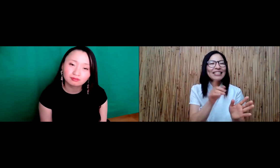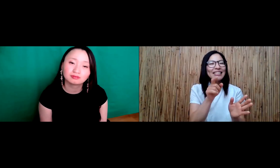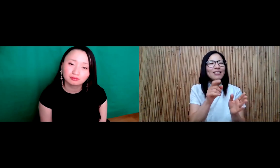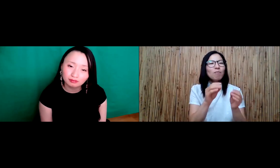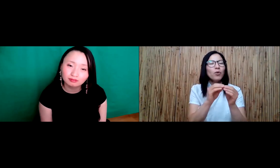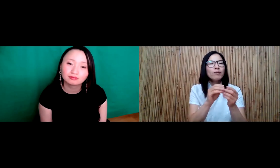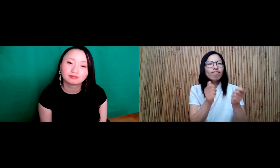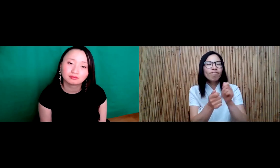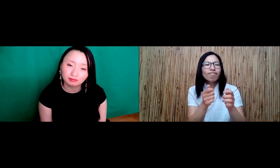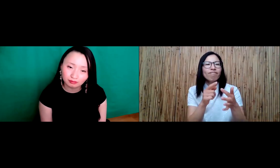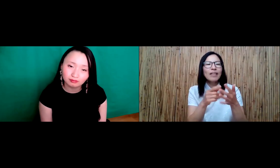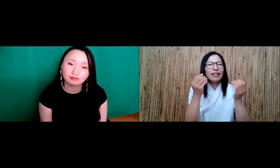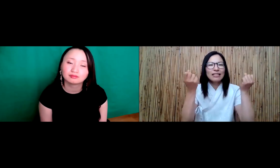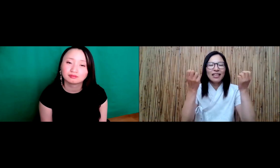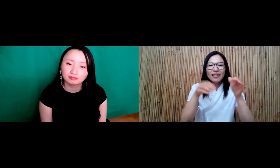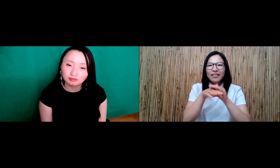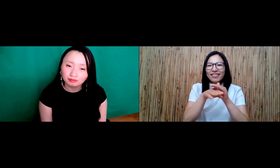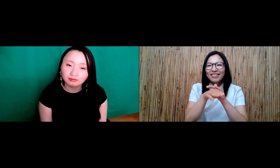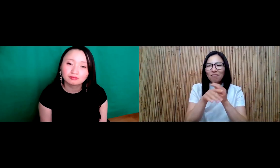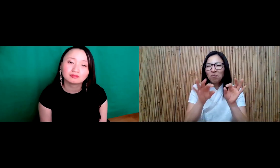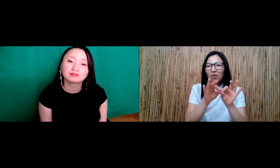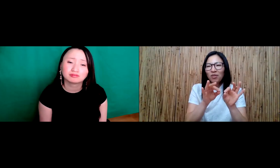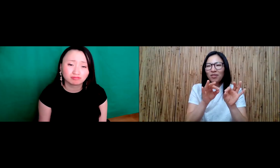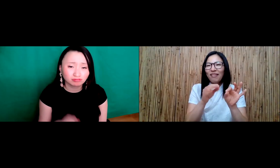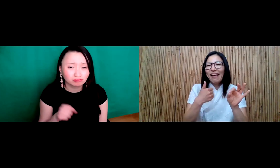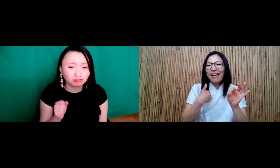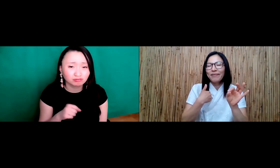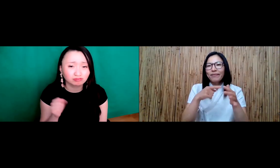you know, there's the Chinese New Year, and I just I feel like we need to be, you know,